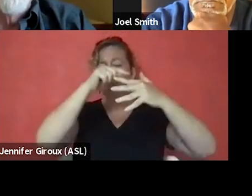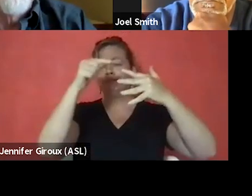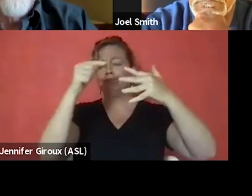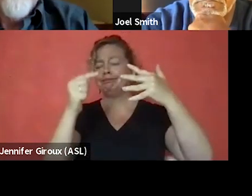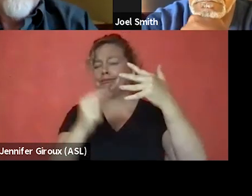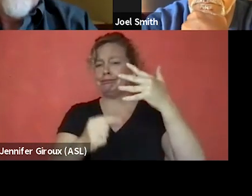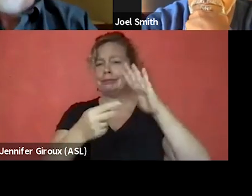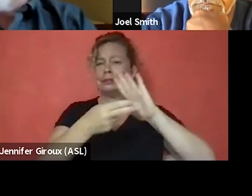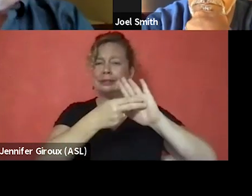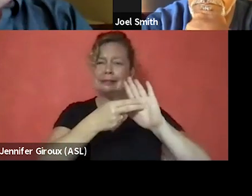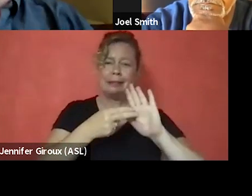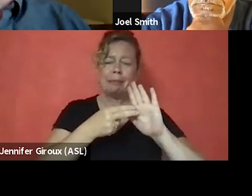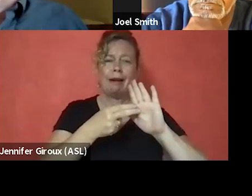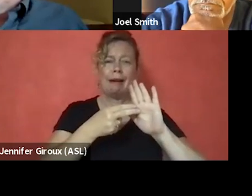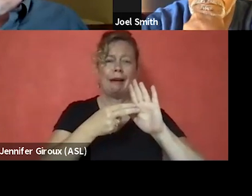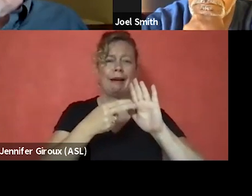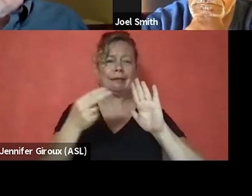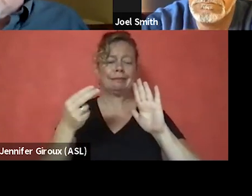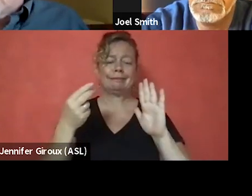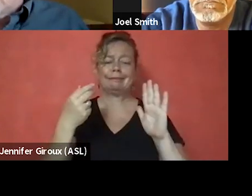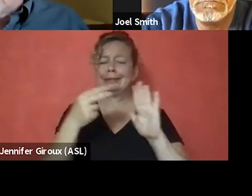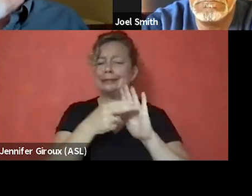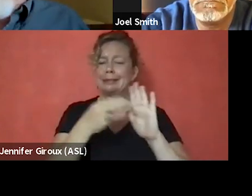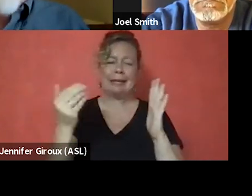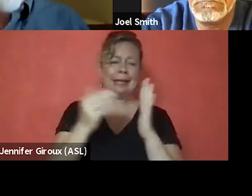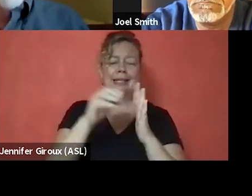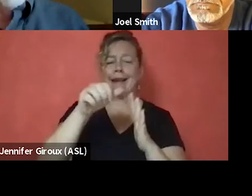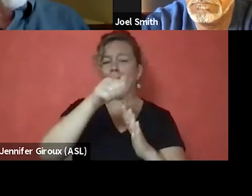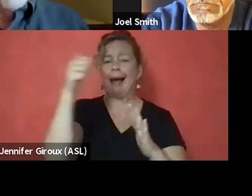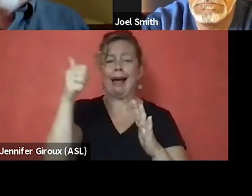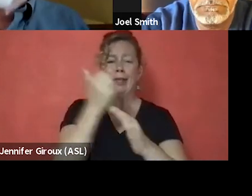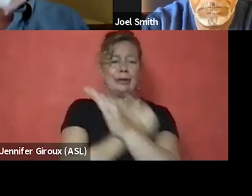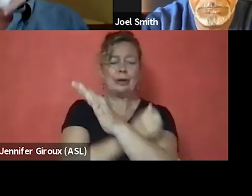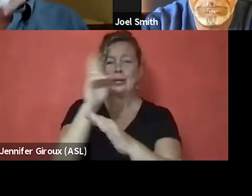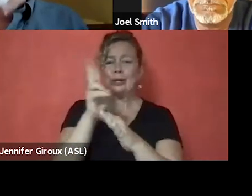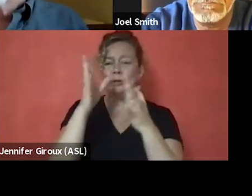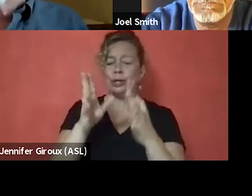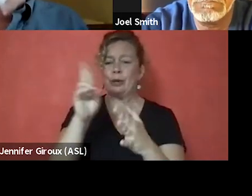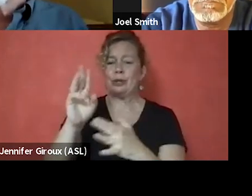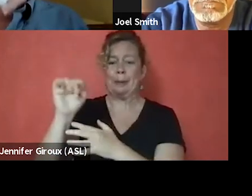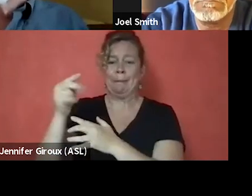I had stigma against other substance users who were using methamphetamine instead of heroin.